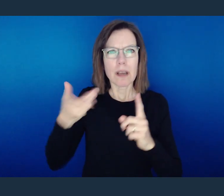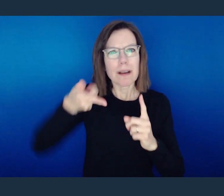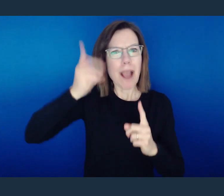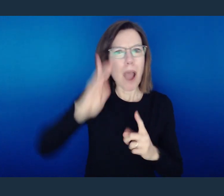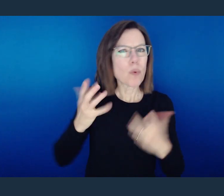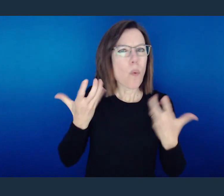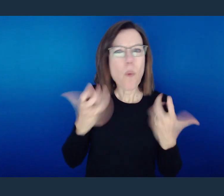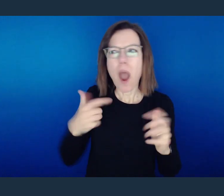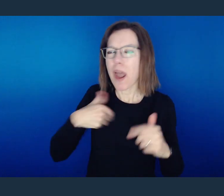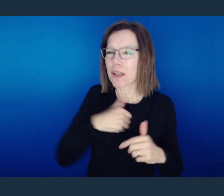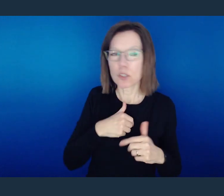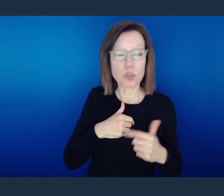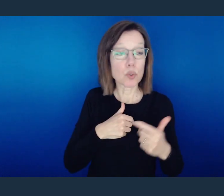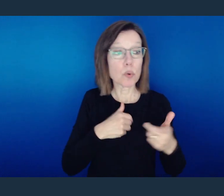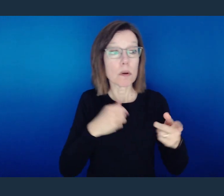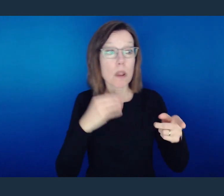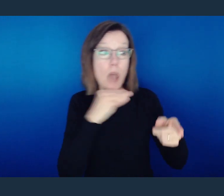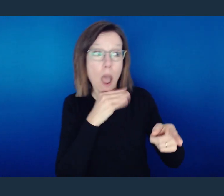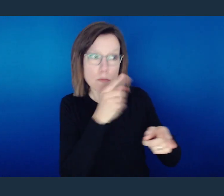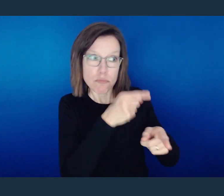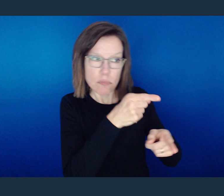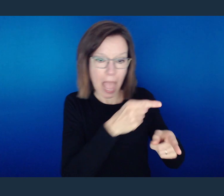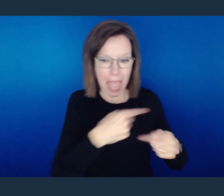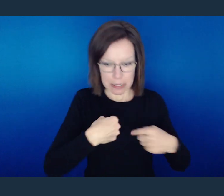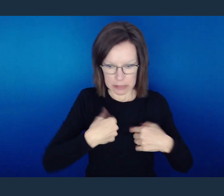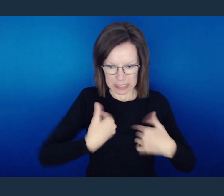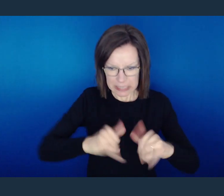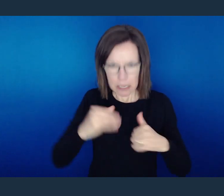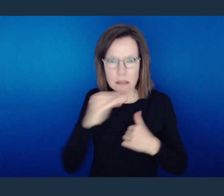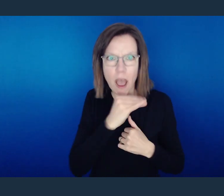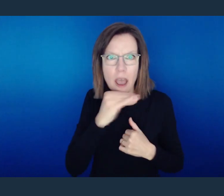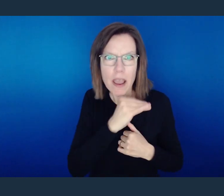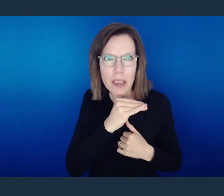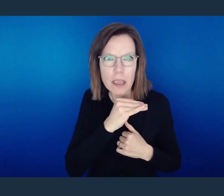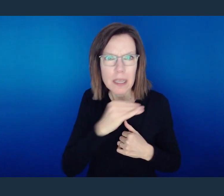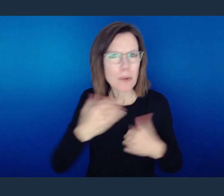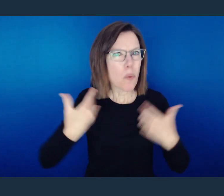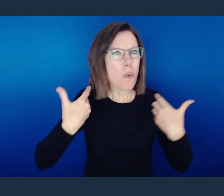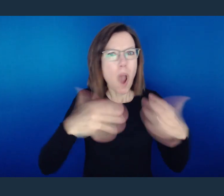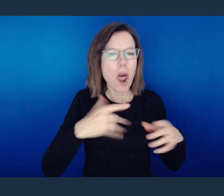He didn't call us to be liars while condemning liars. He didn't call us to be thieves while condemning thieves.